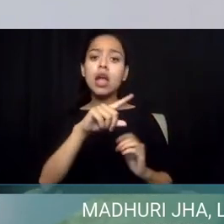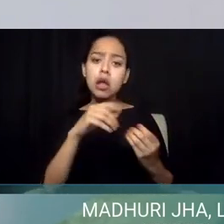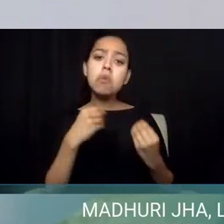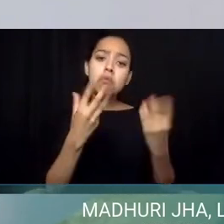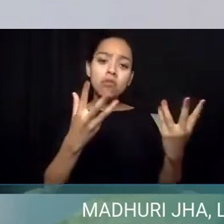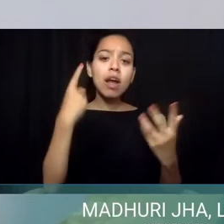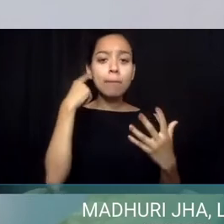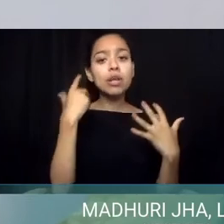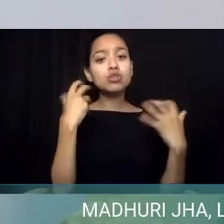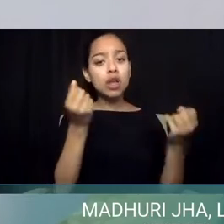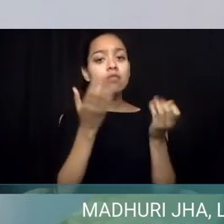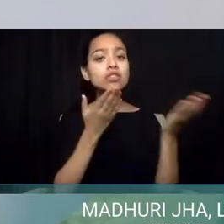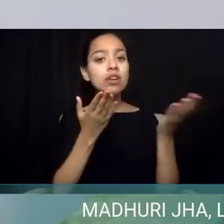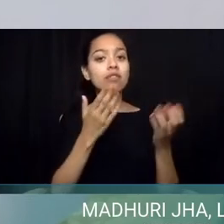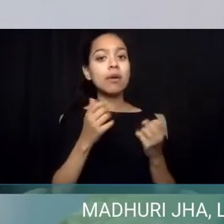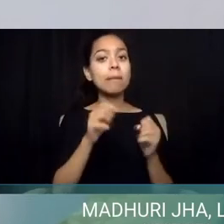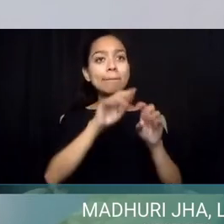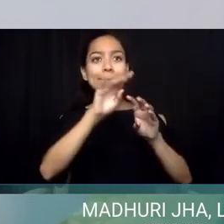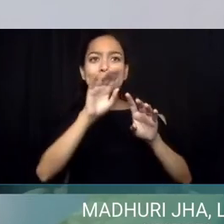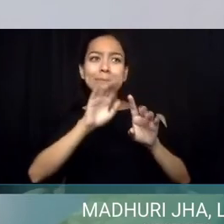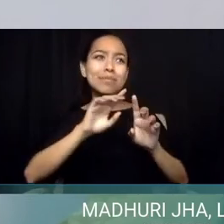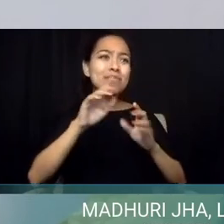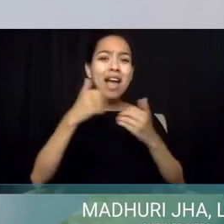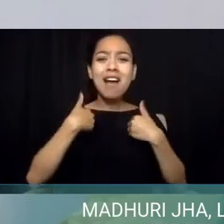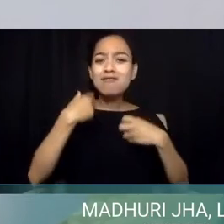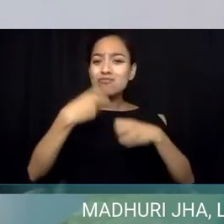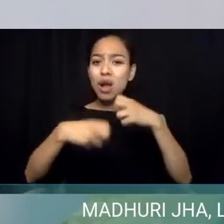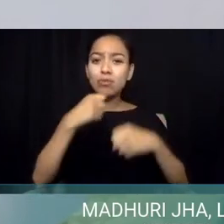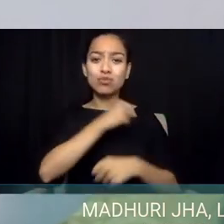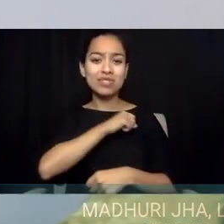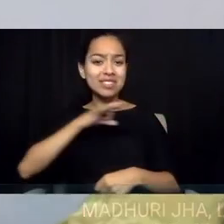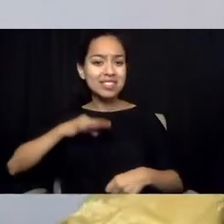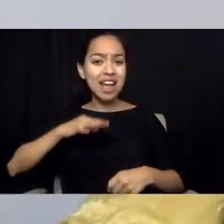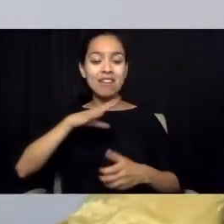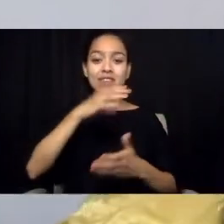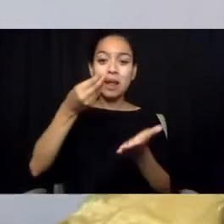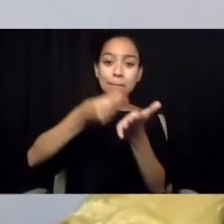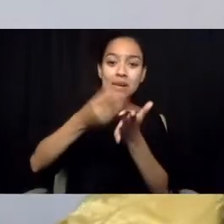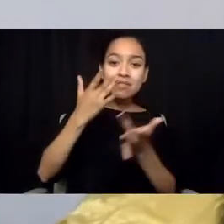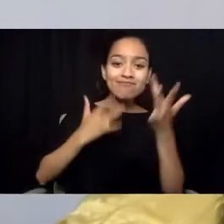a variety of staffing issues and shortages affected access to these critical services.